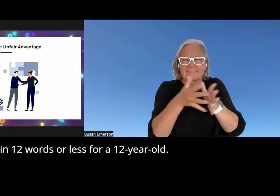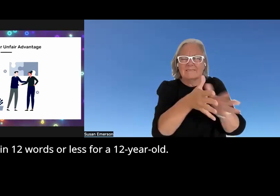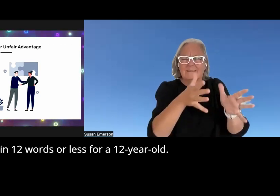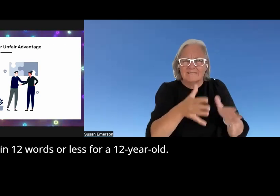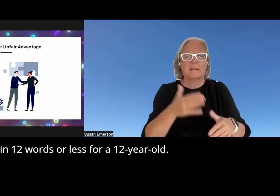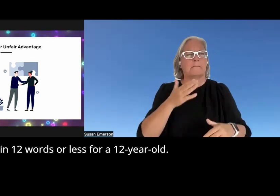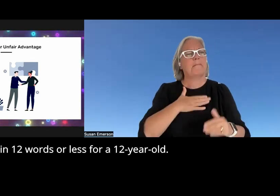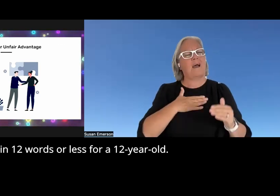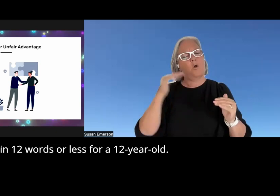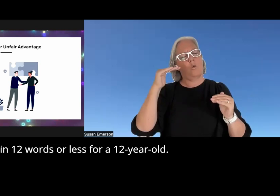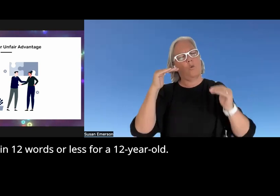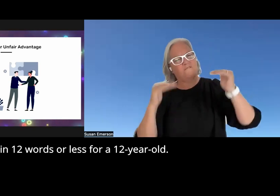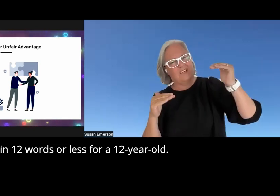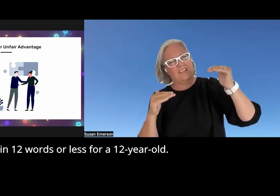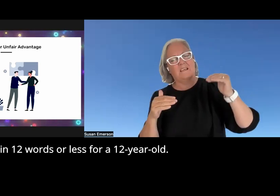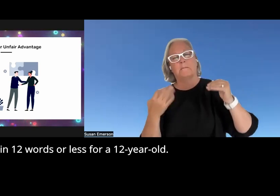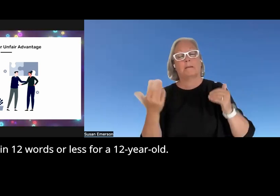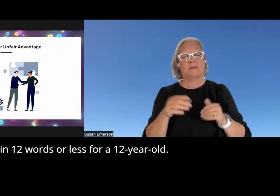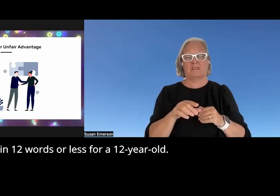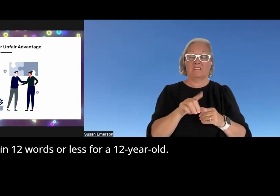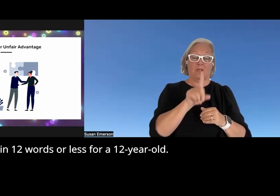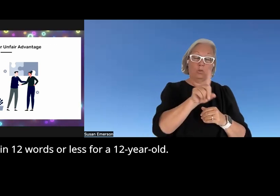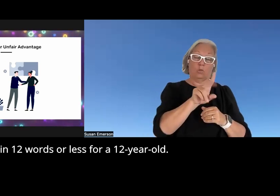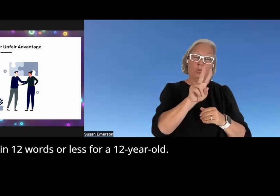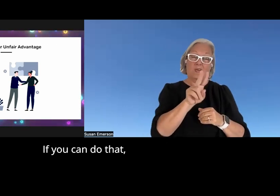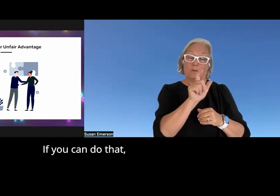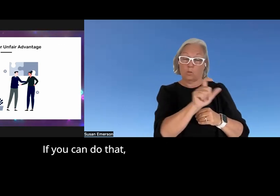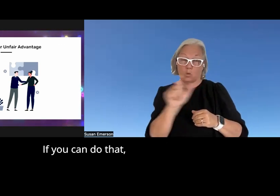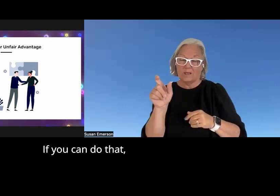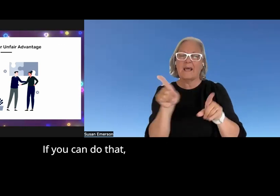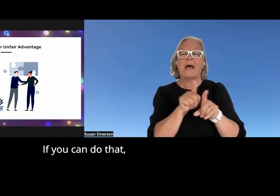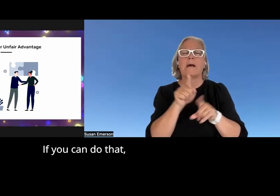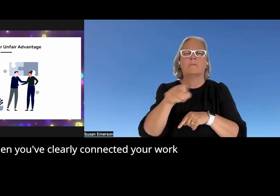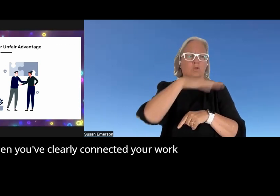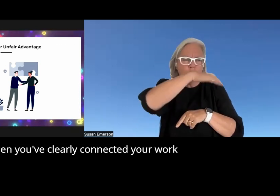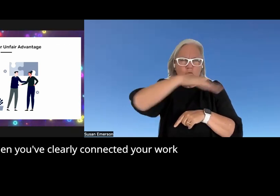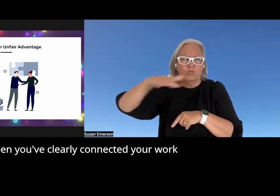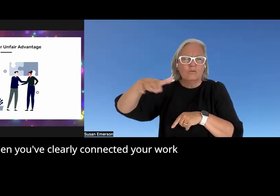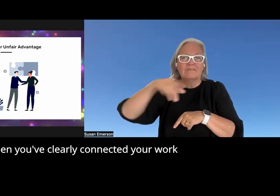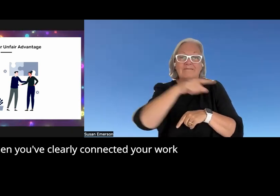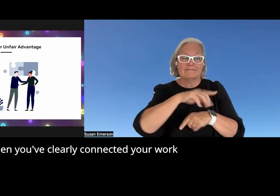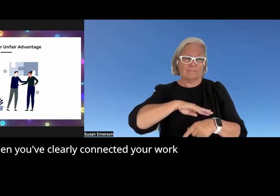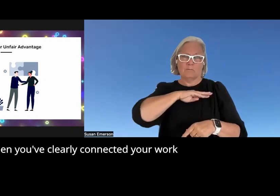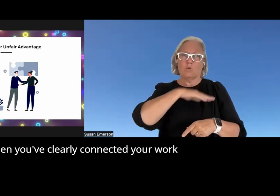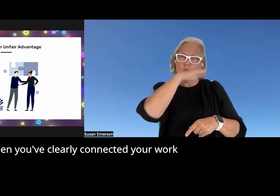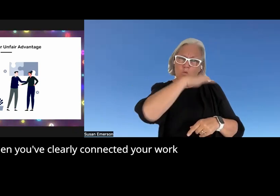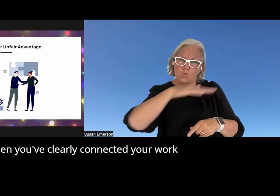in 12 words or less for a 12-year-old if you can do that then you've clearly connected your